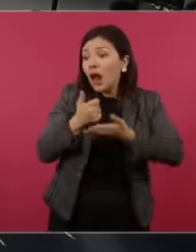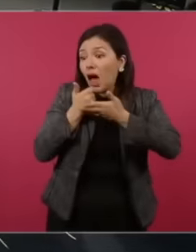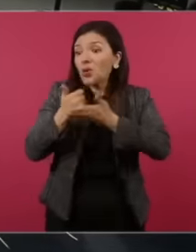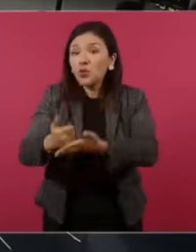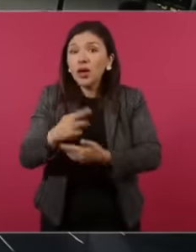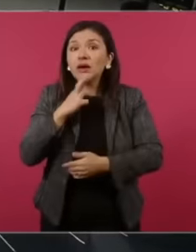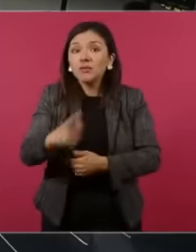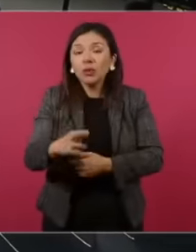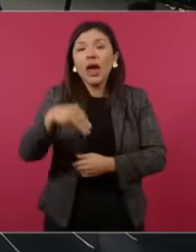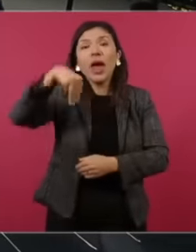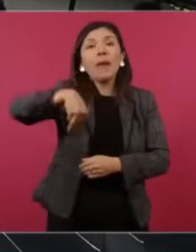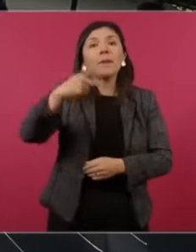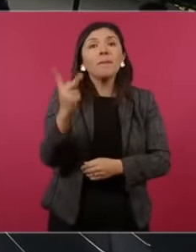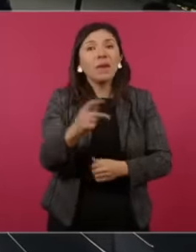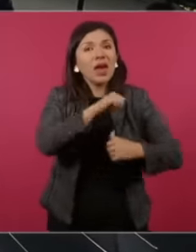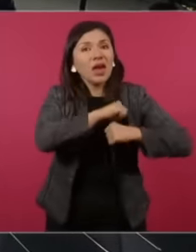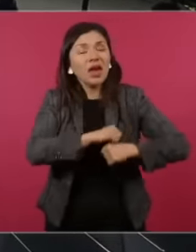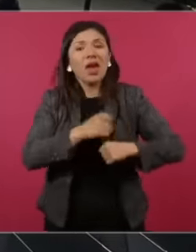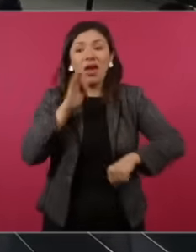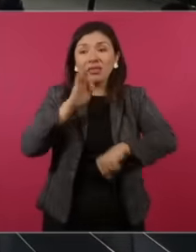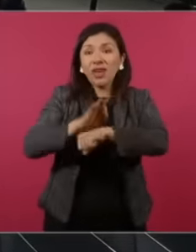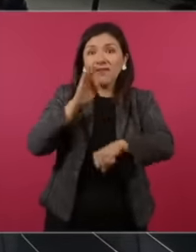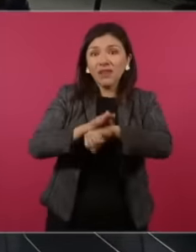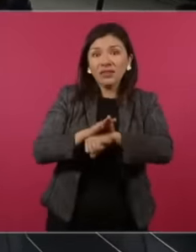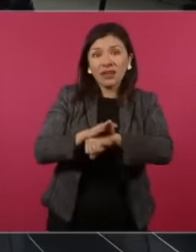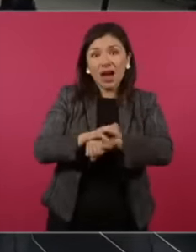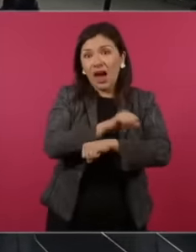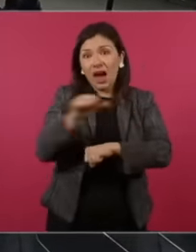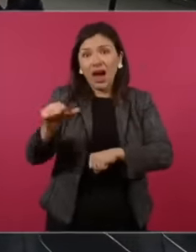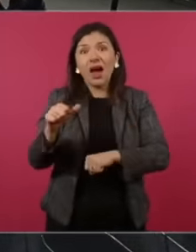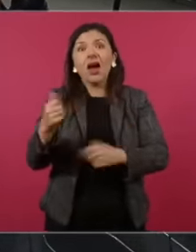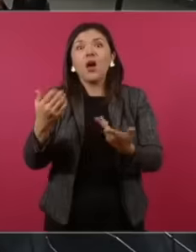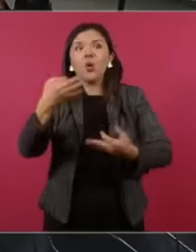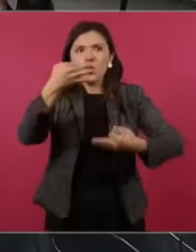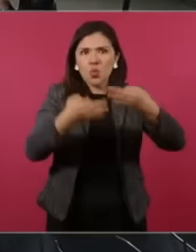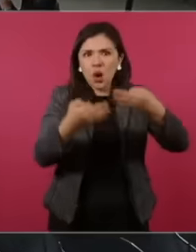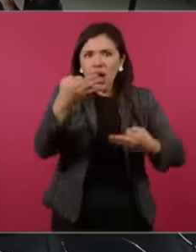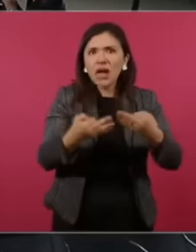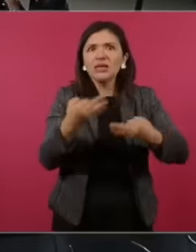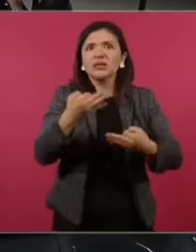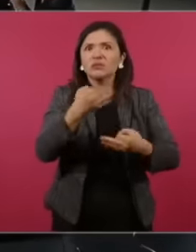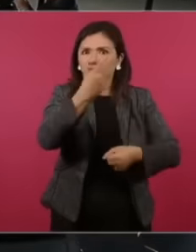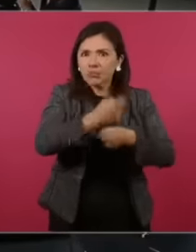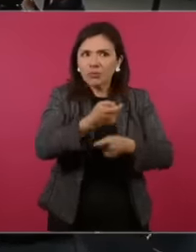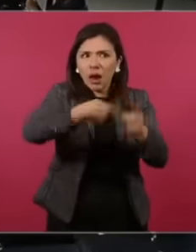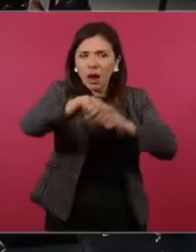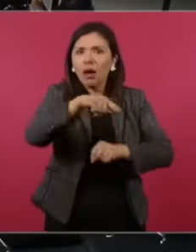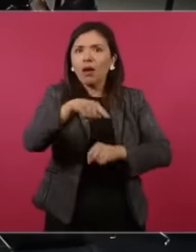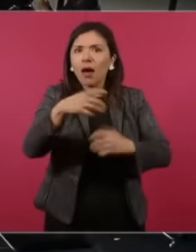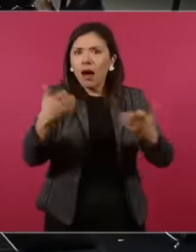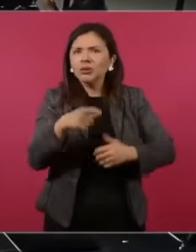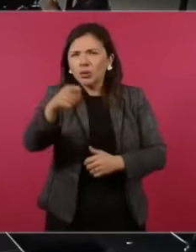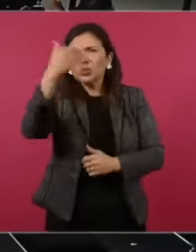public ministries, the public defenders, the judges of first instance, you know, president,